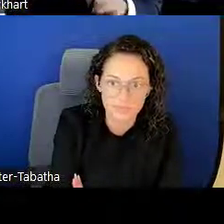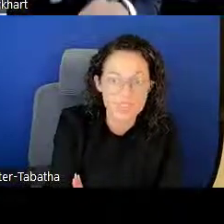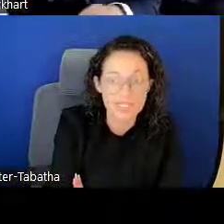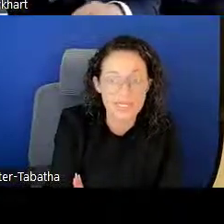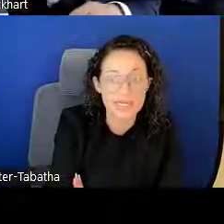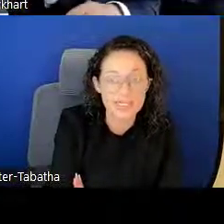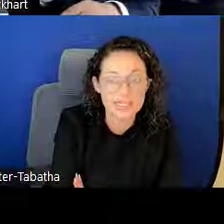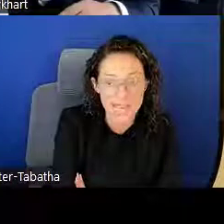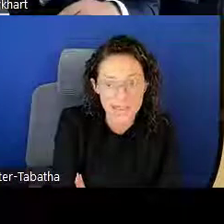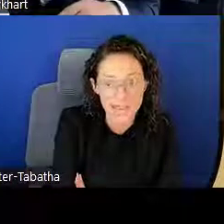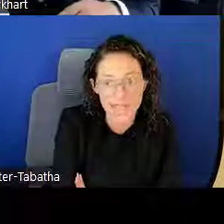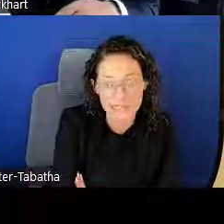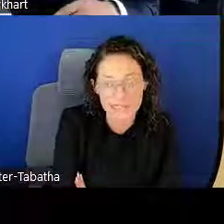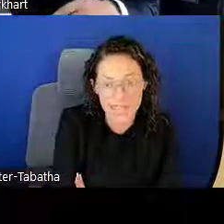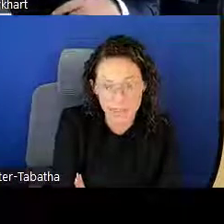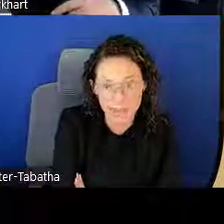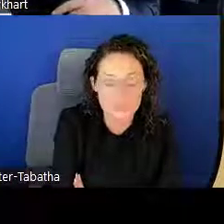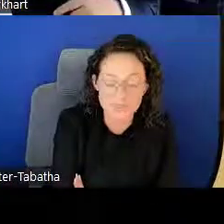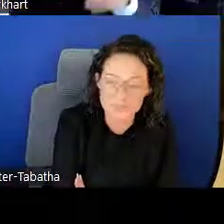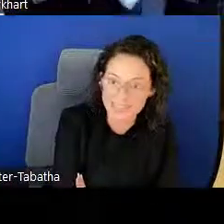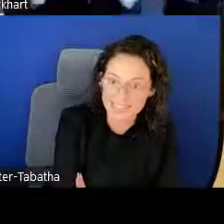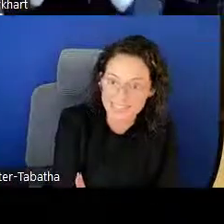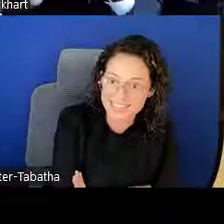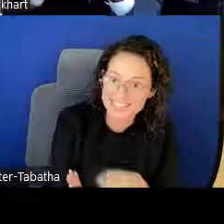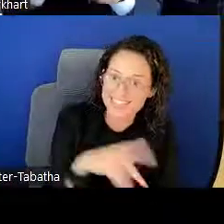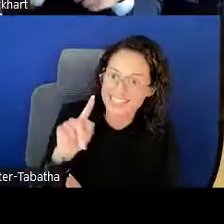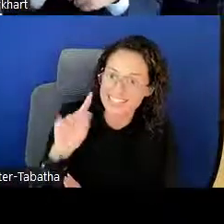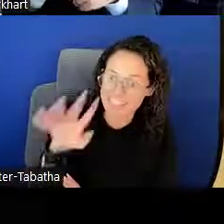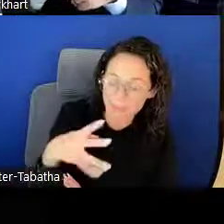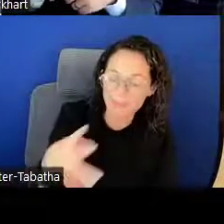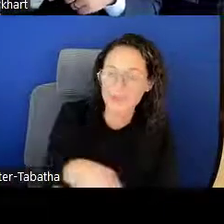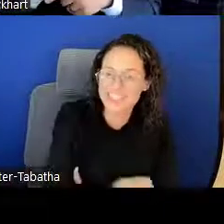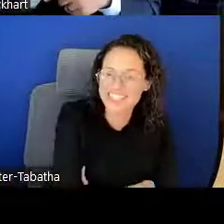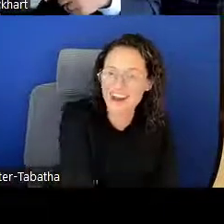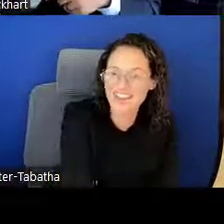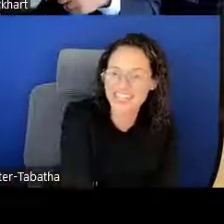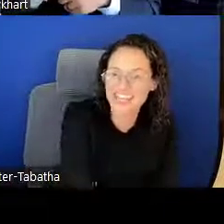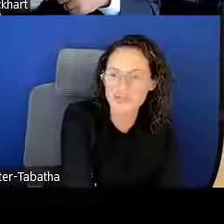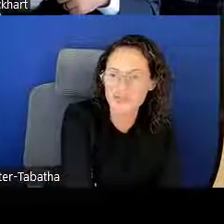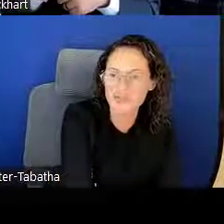You see data and tables on the next one.